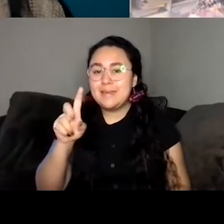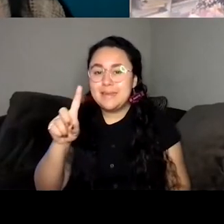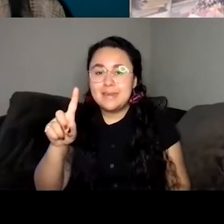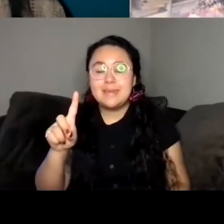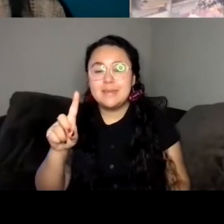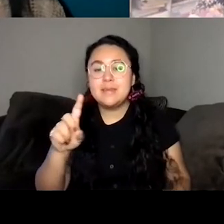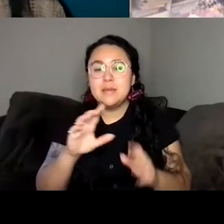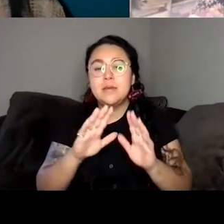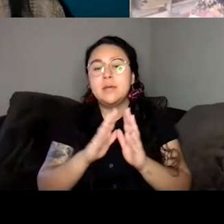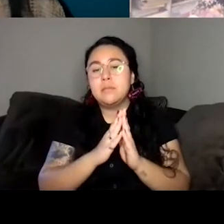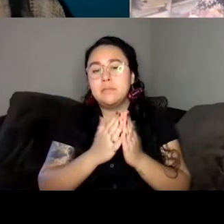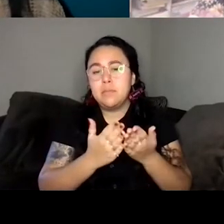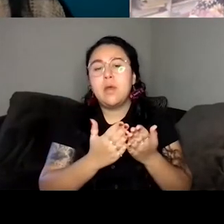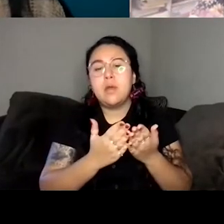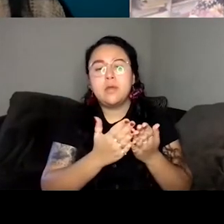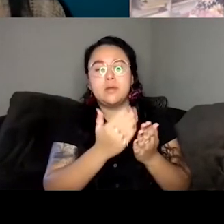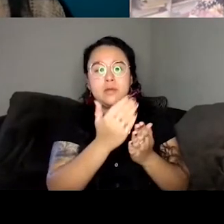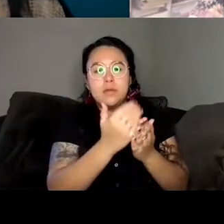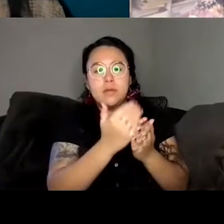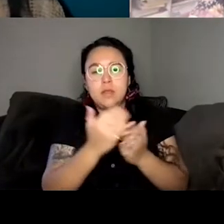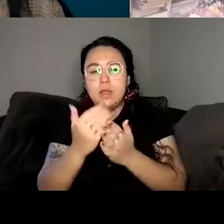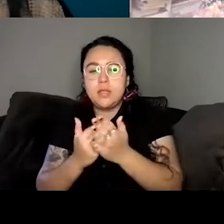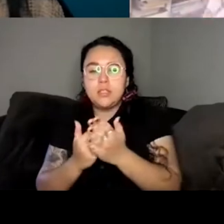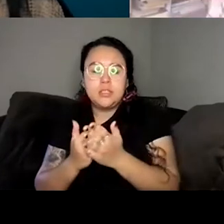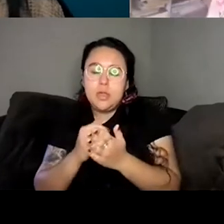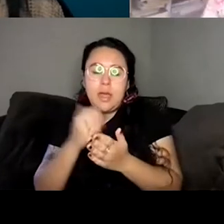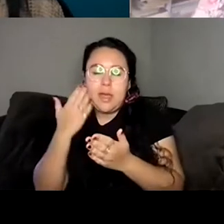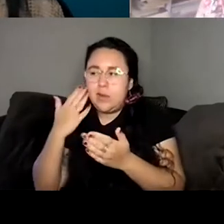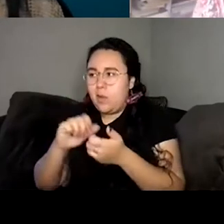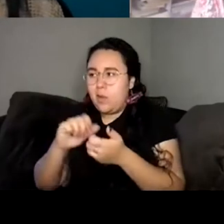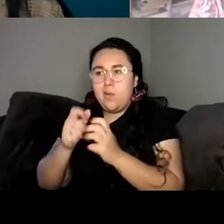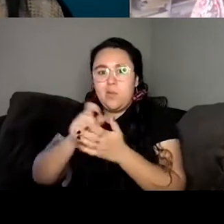It wasn't like a perfectly structured length collection or anything. I just could never